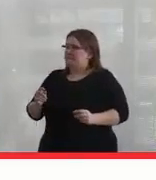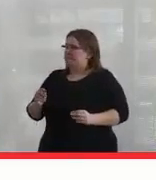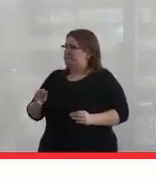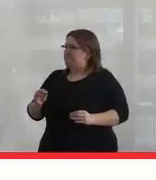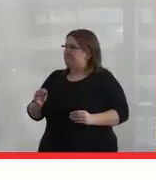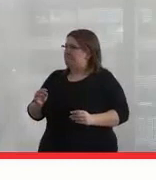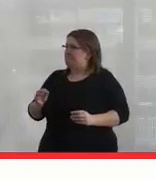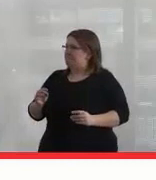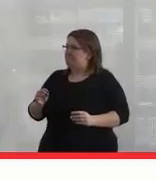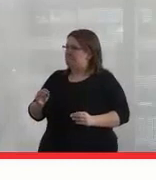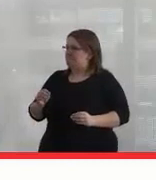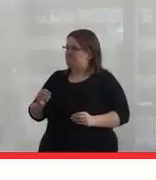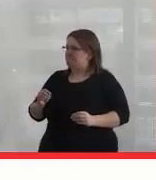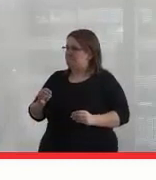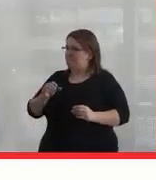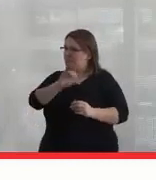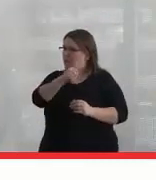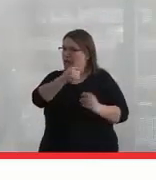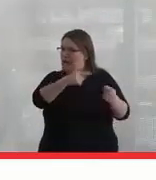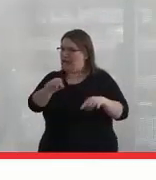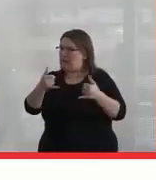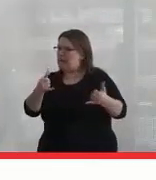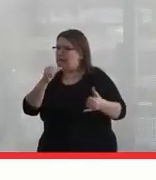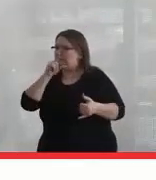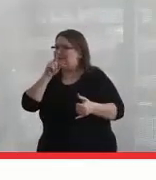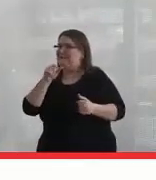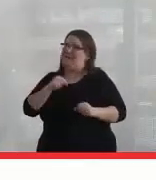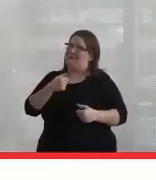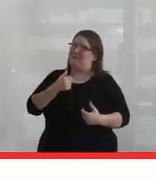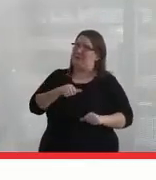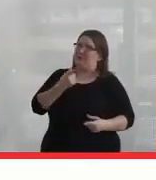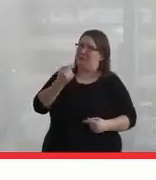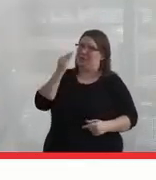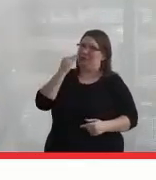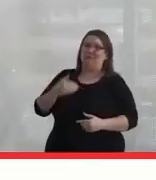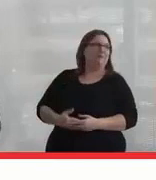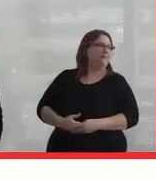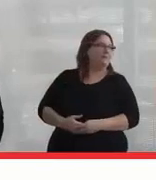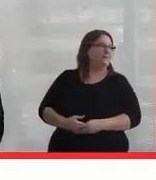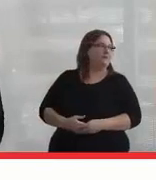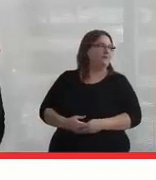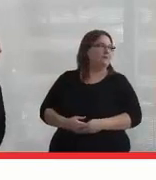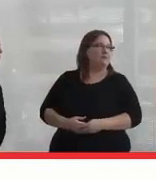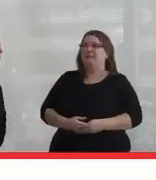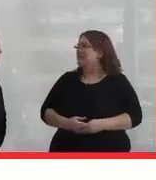I'm not exactly sure what else is going on right now. I probably do know, but-- go ahead. There's a teach-in at the faculty event on Thursday.